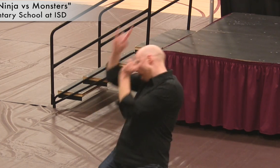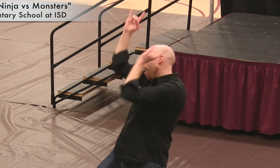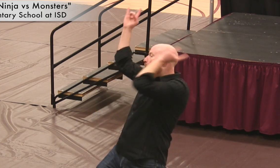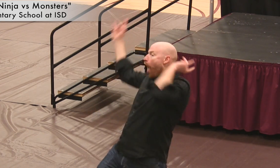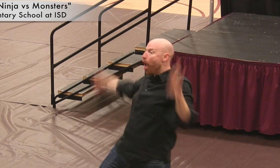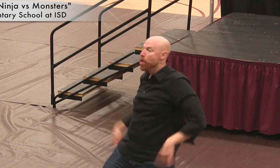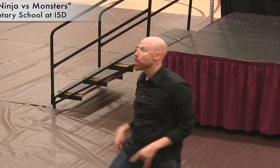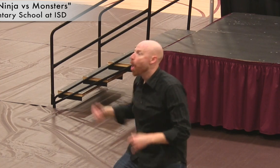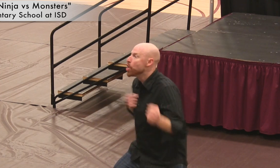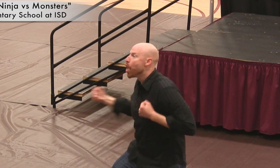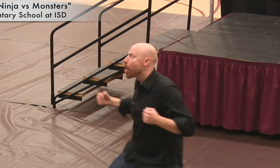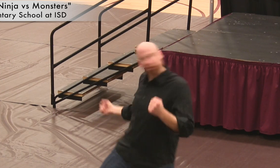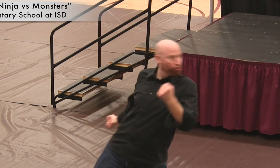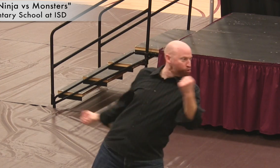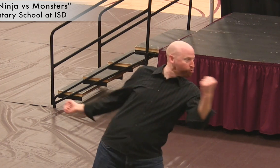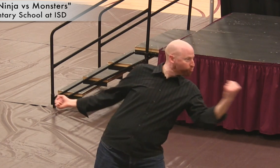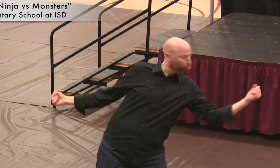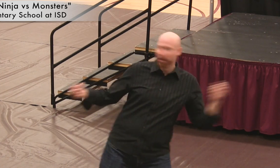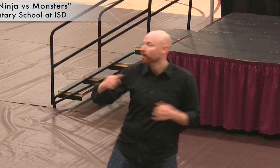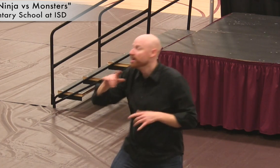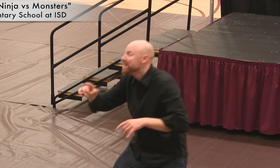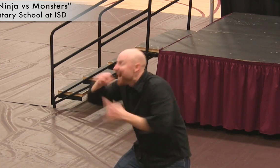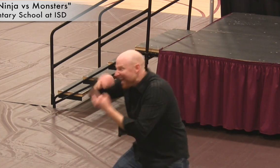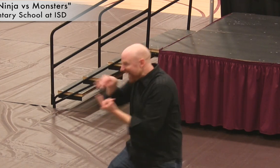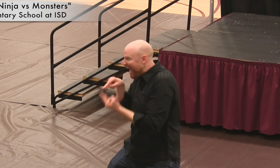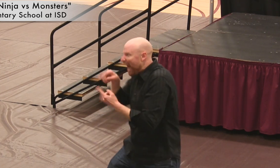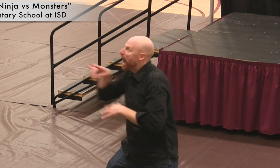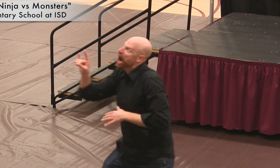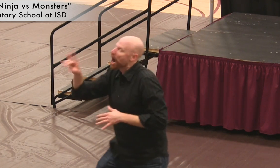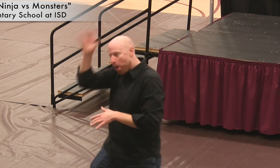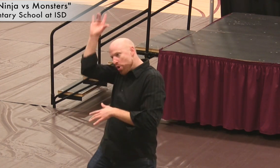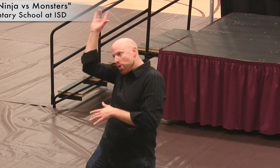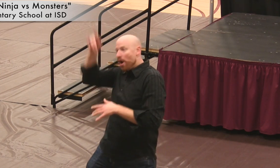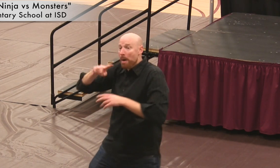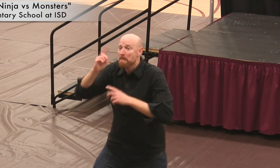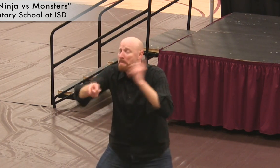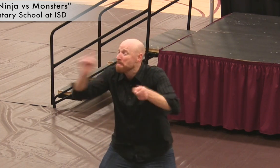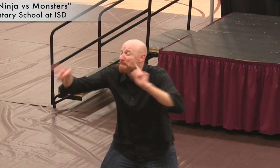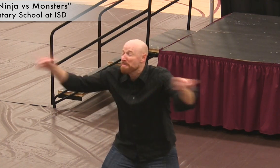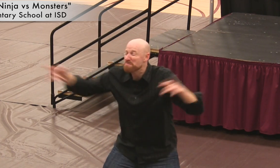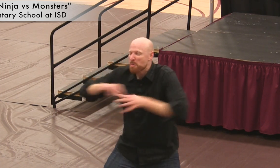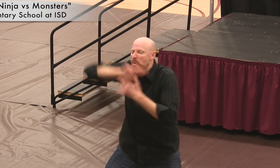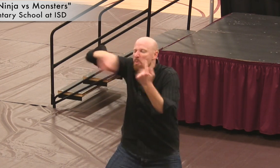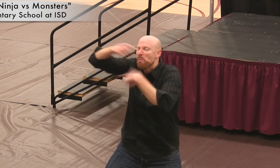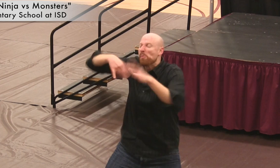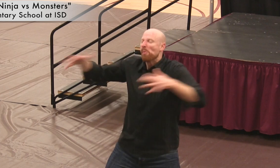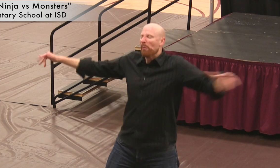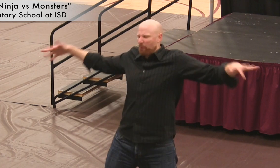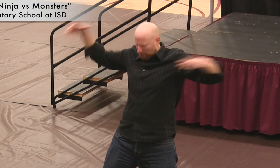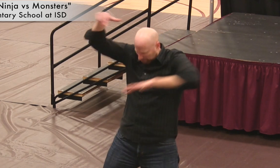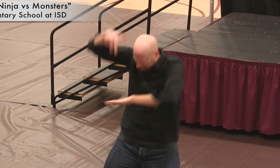Werewolf, gorilla, tiger, everyone falls to the ground!